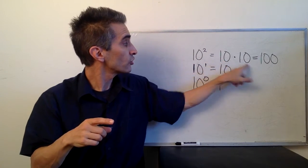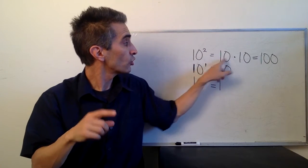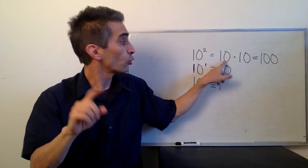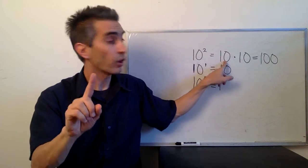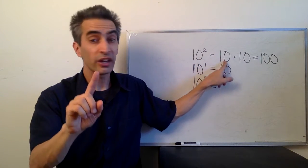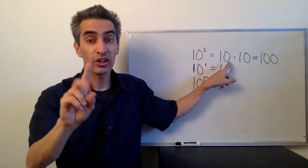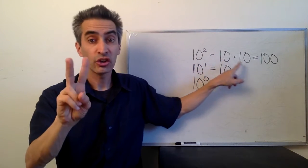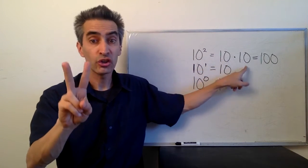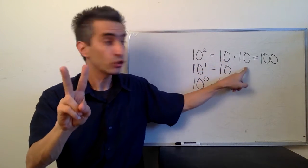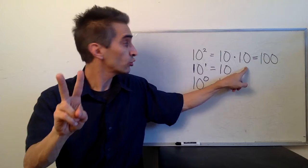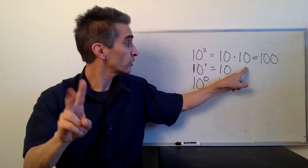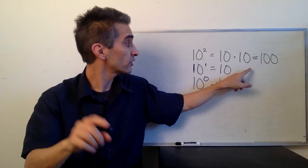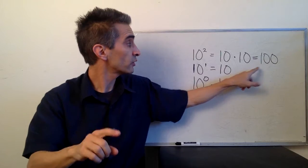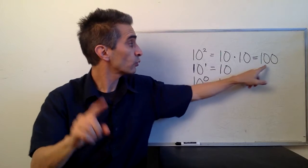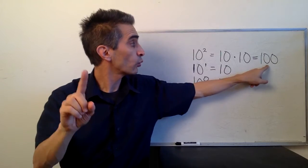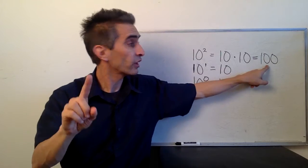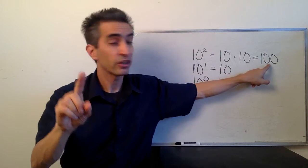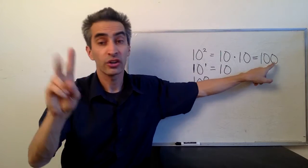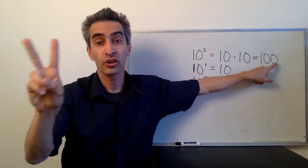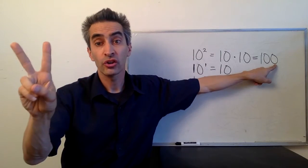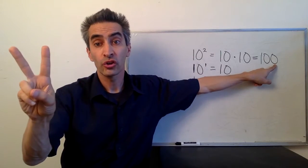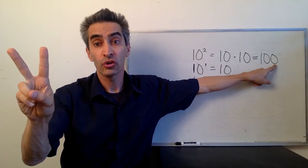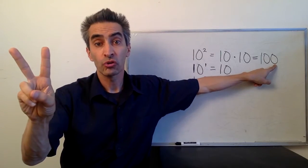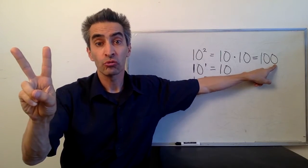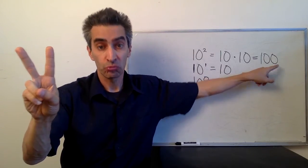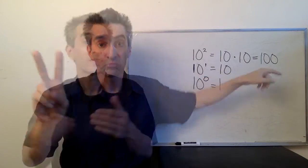There's two zeros there, and there's two zeros there.